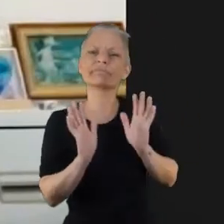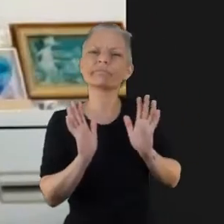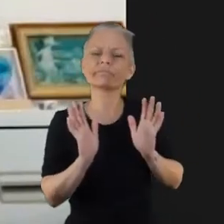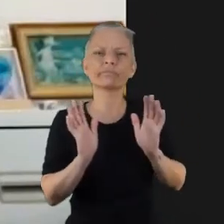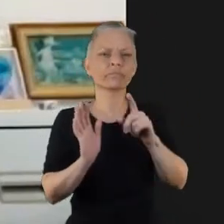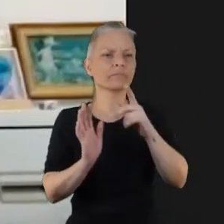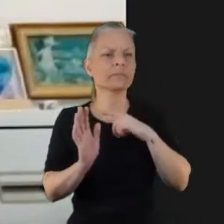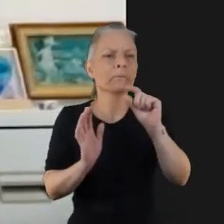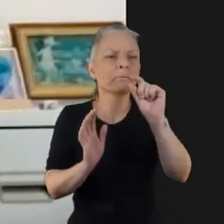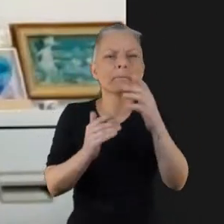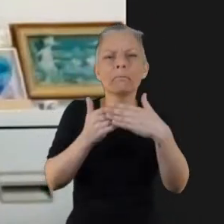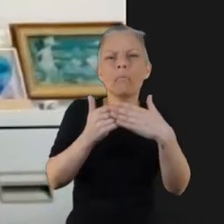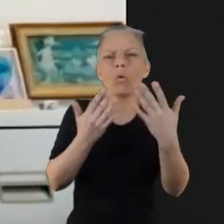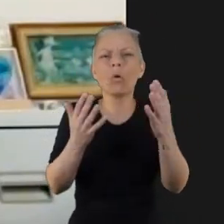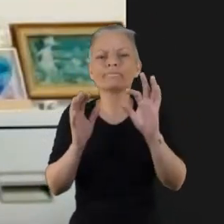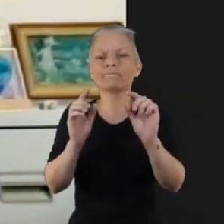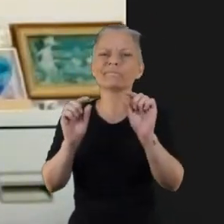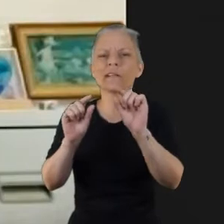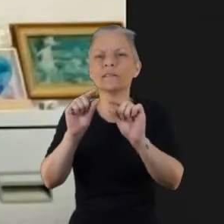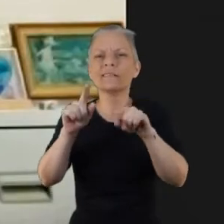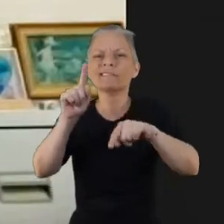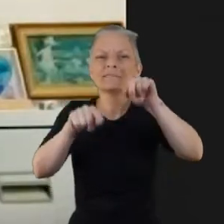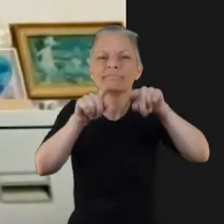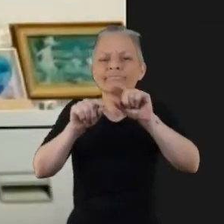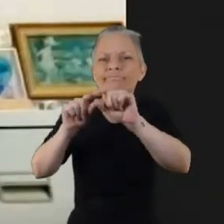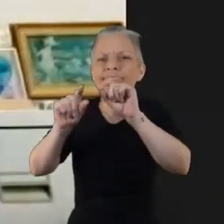There's quite a few projects I didn't know about I hadn't heard about you know beyond